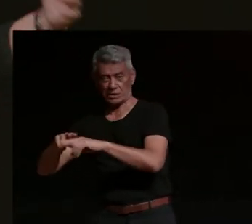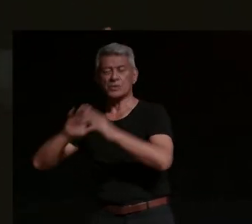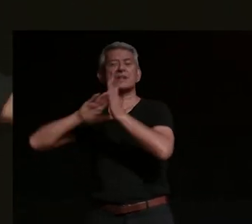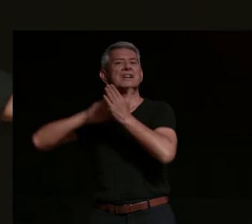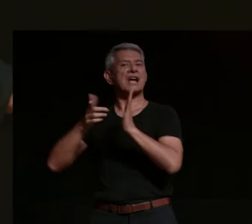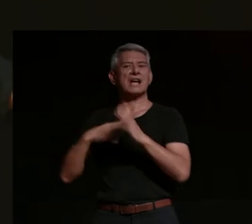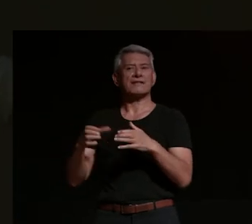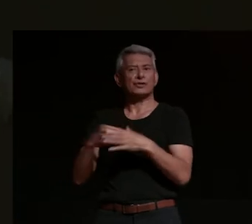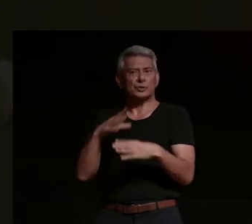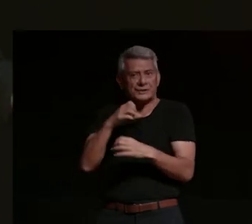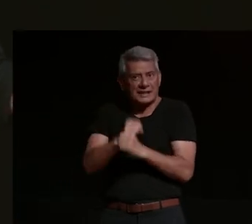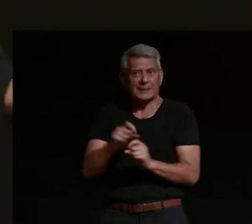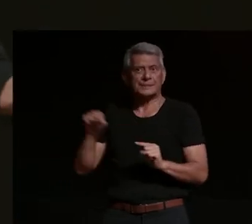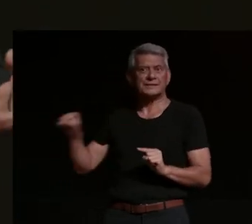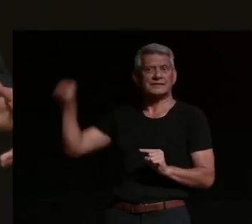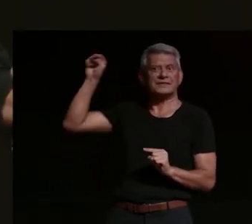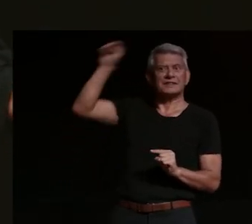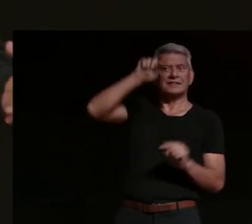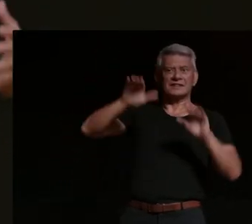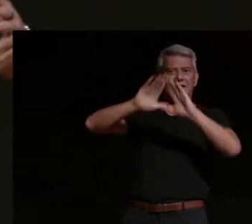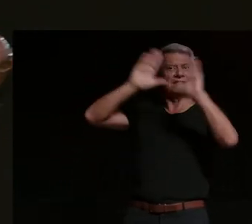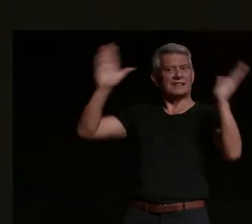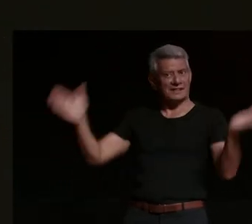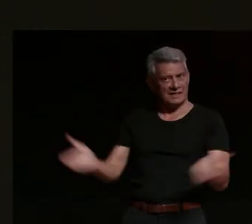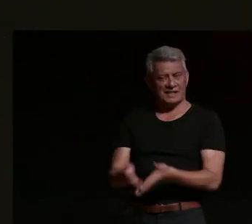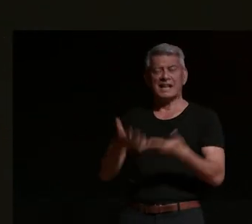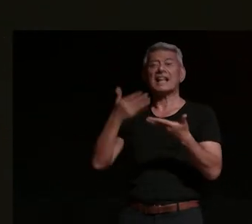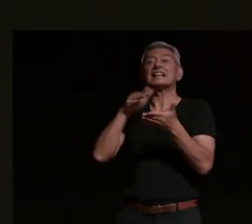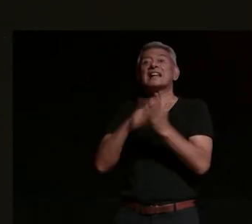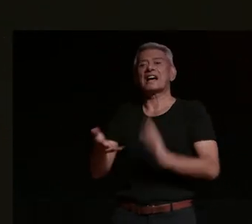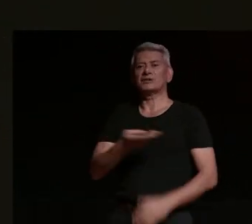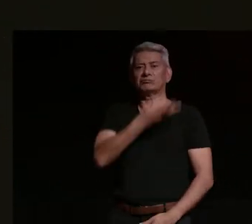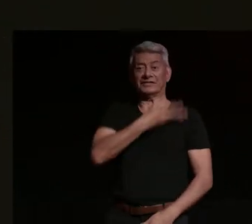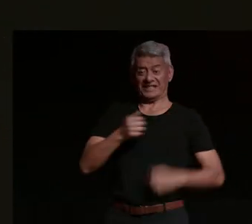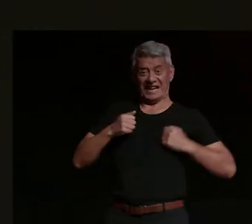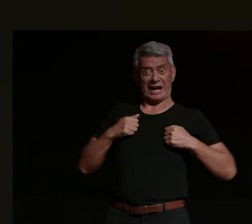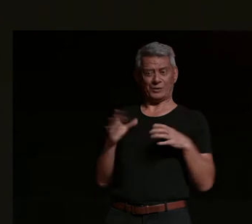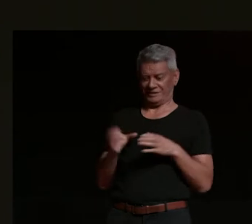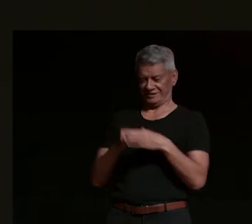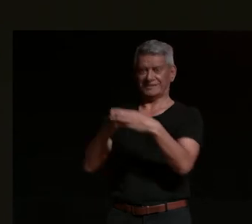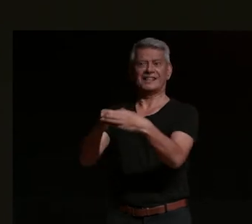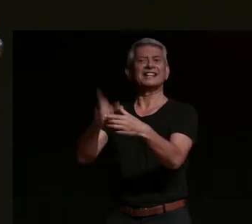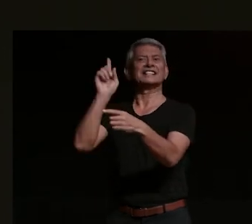privileged enough to ride at the beginning of that parade so we start we start the ride at the end of